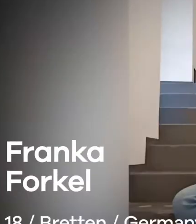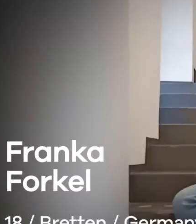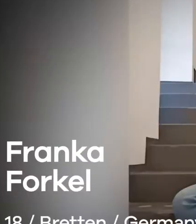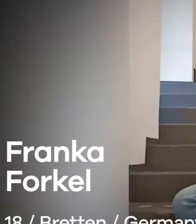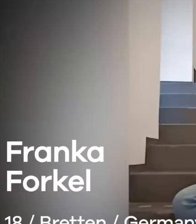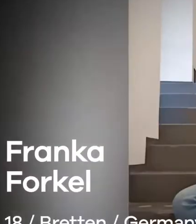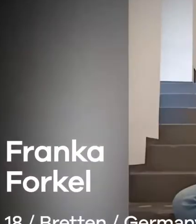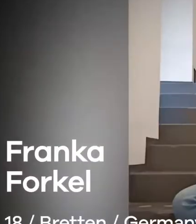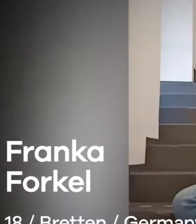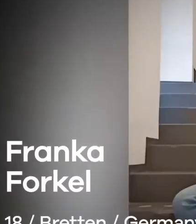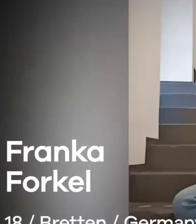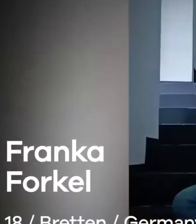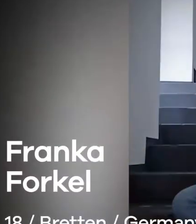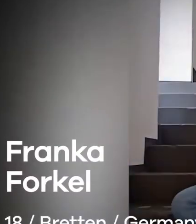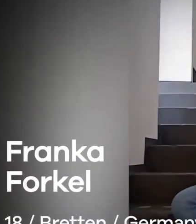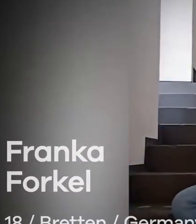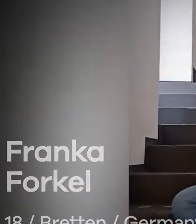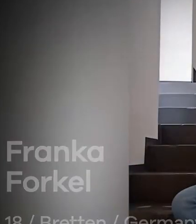Sometimes I wish for life out of ,